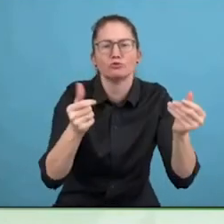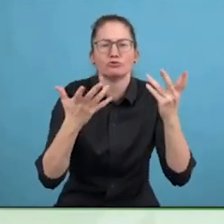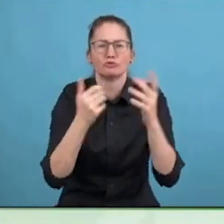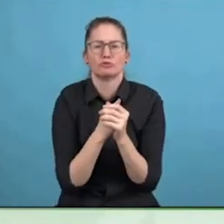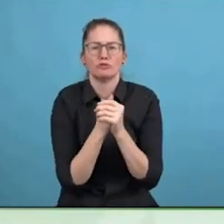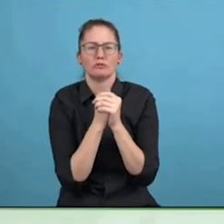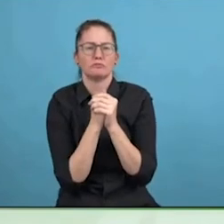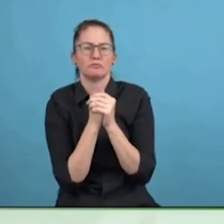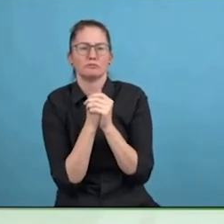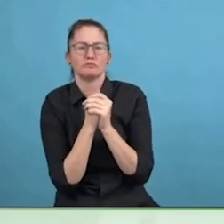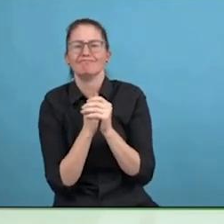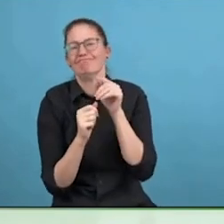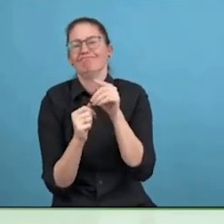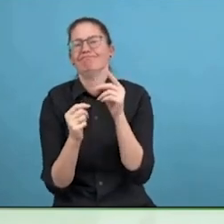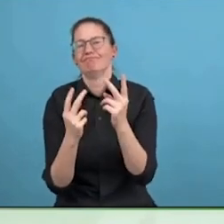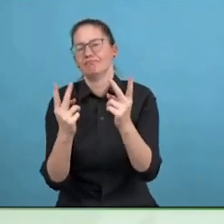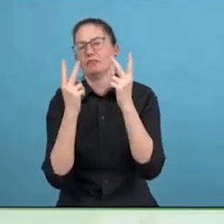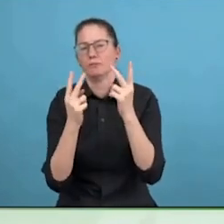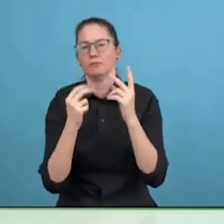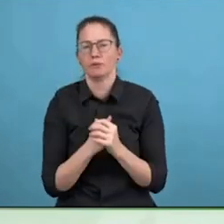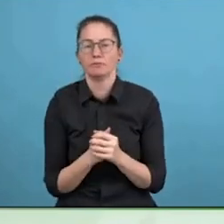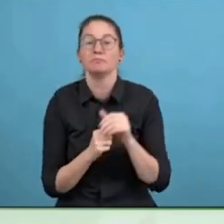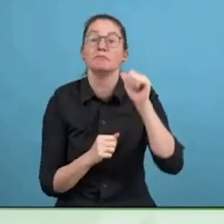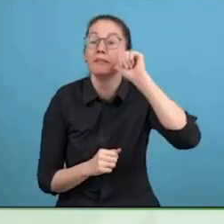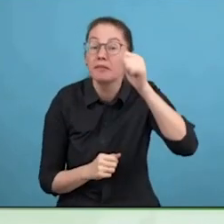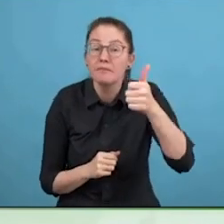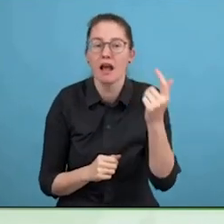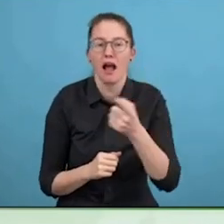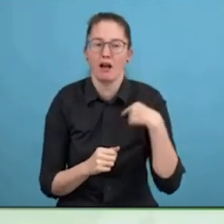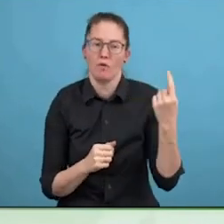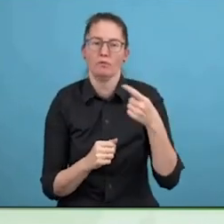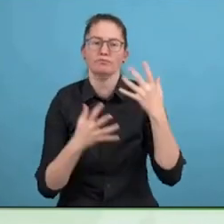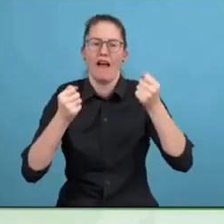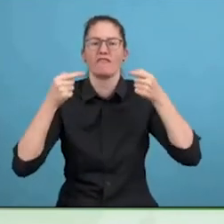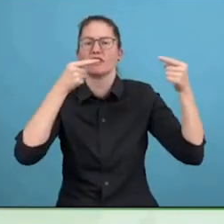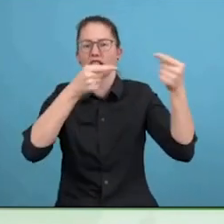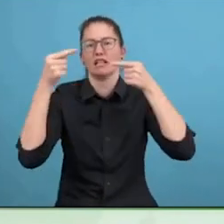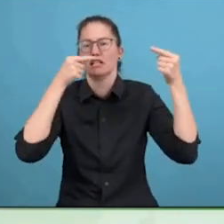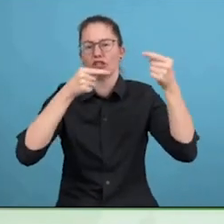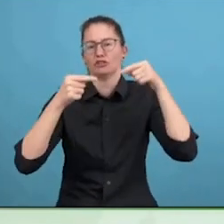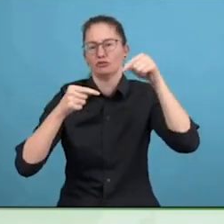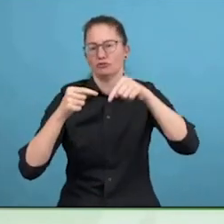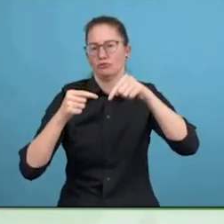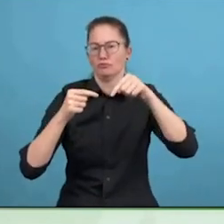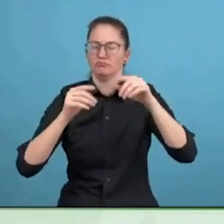going to get more of the same, but if you put someone with a disability at the centre of that design, suddenly to have something